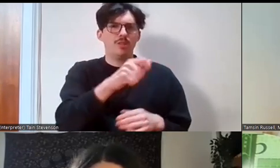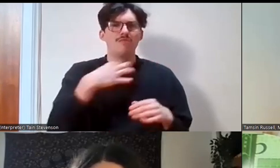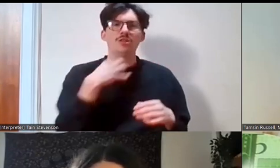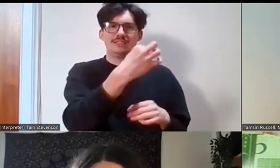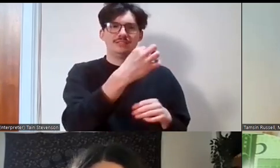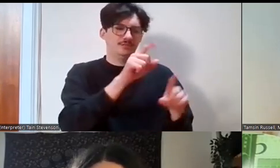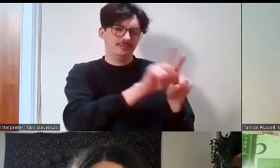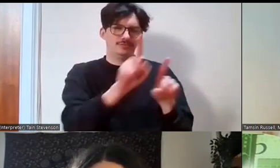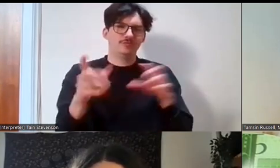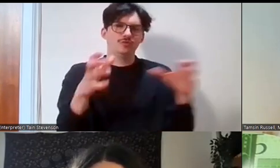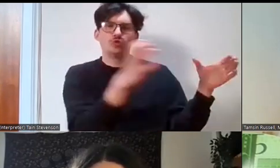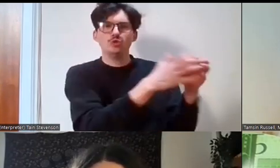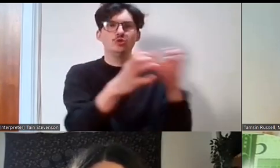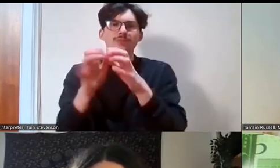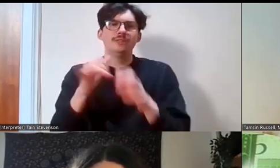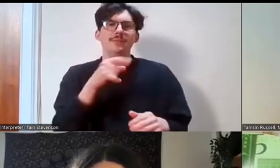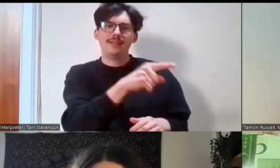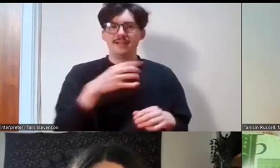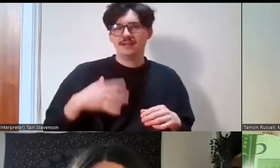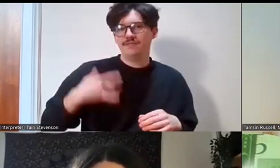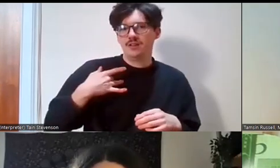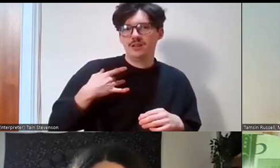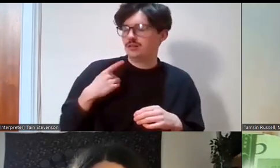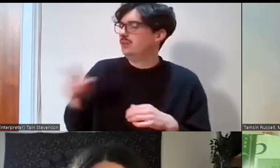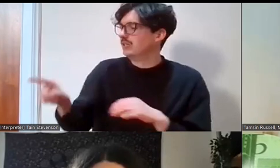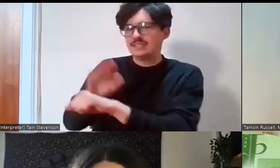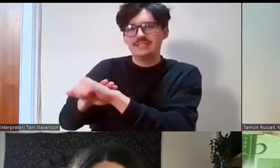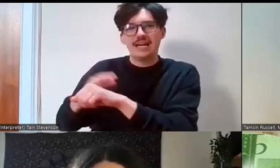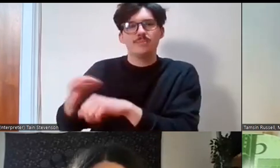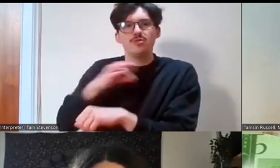be drawn to the rewards that they get with time credits. I suppose it's like sort of gamification,